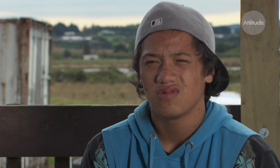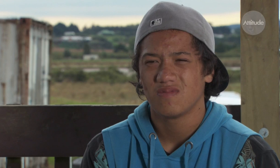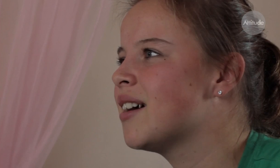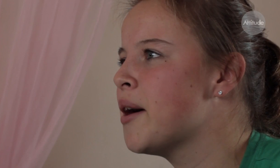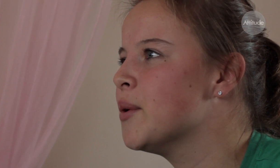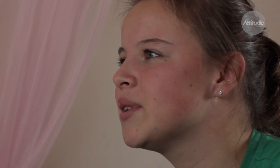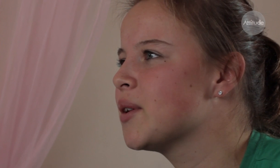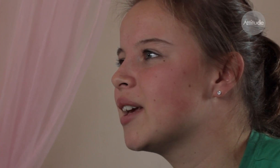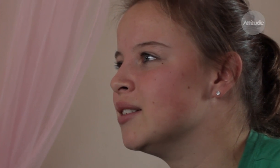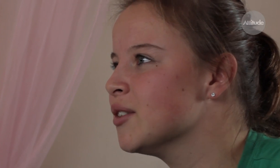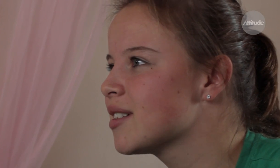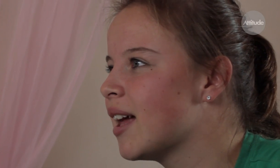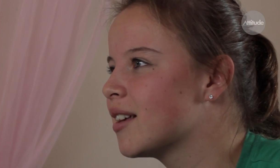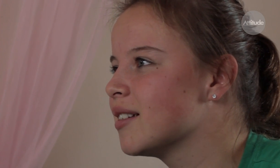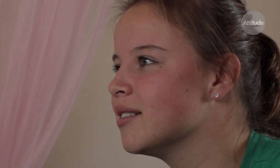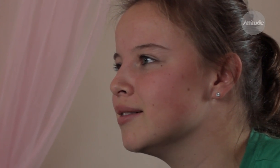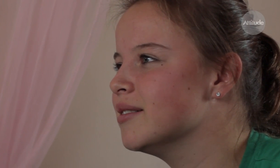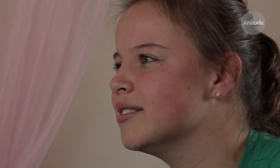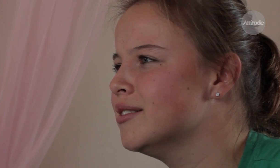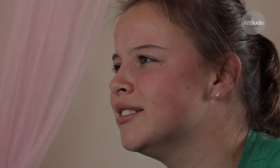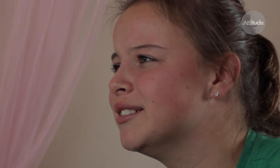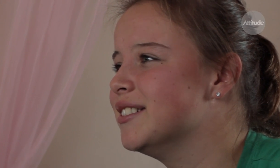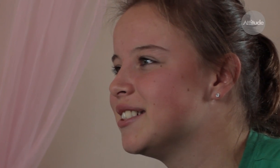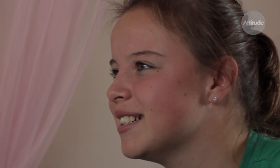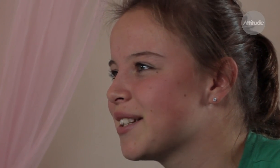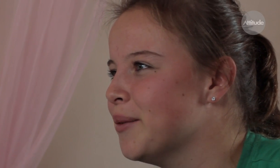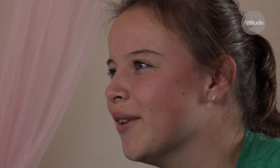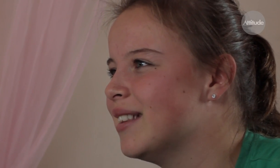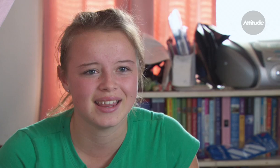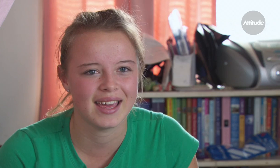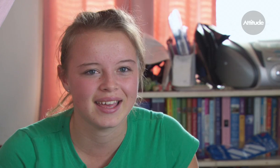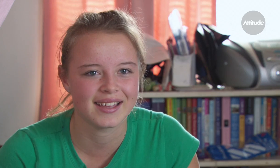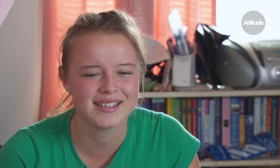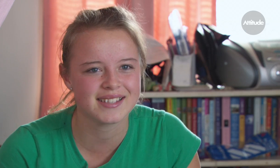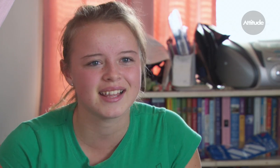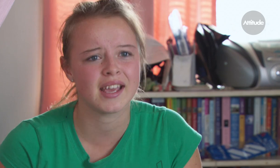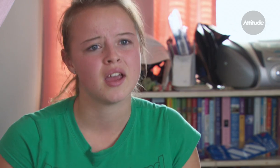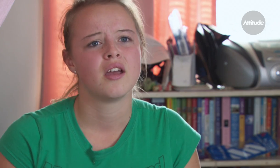I also get looks like “ooo she’s got one leg”